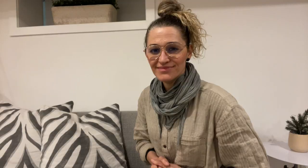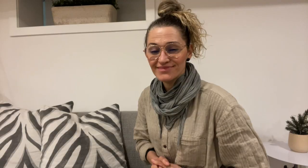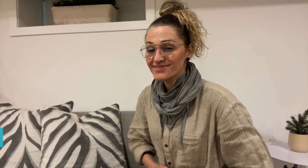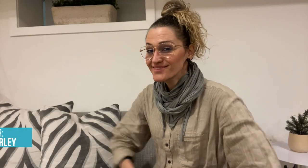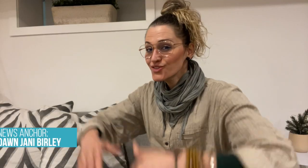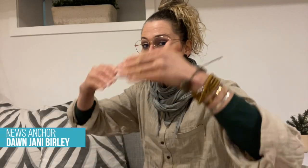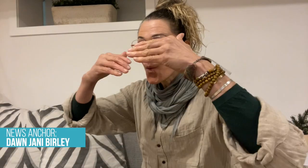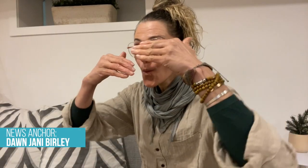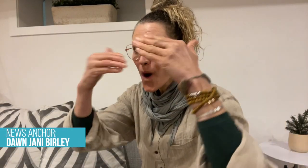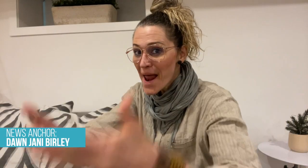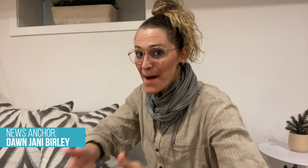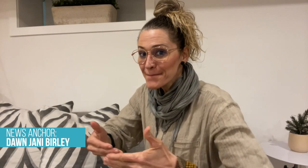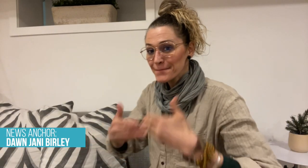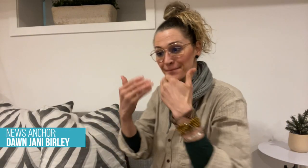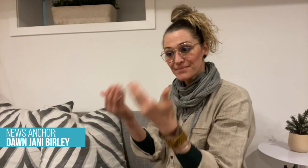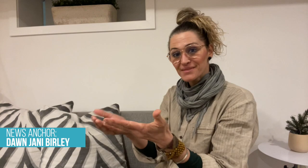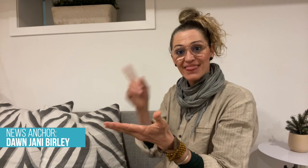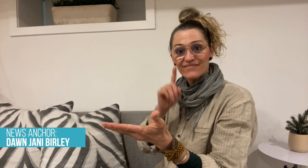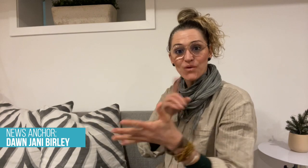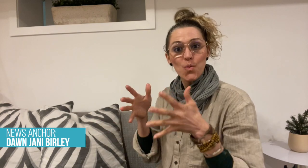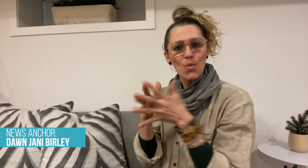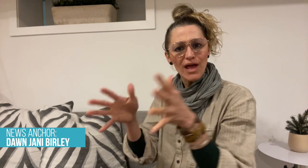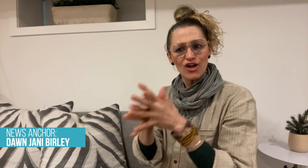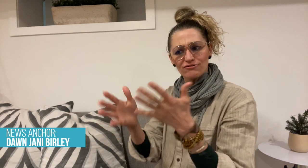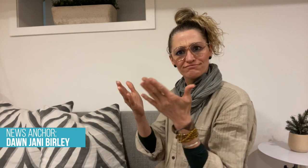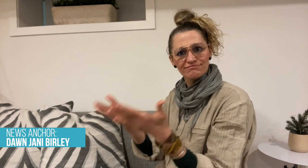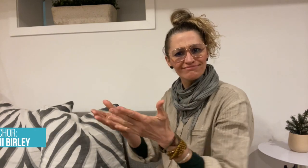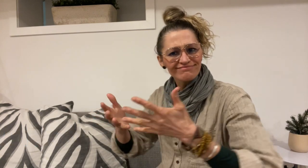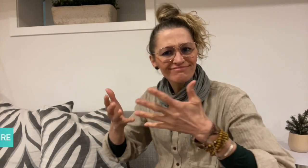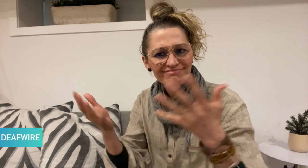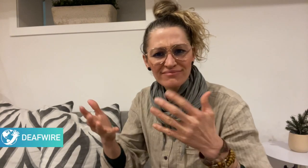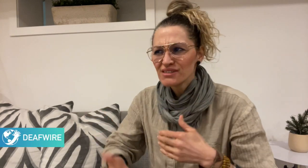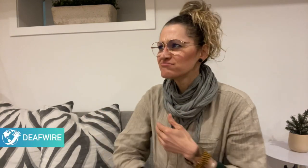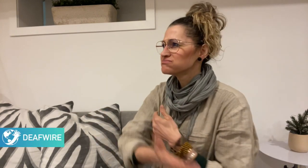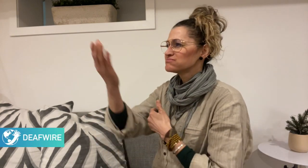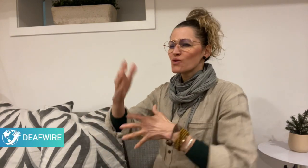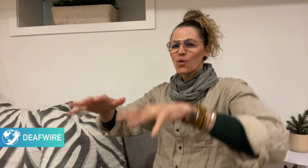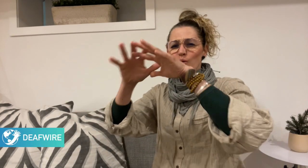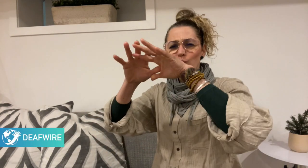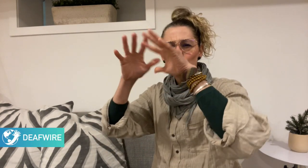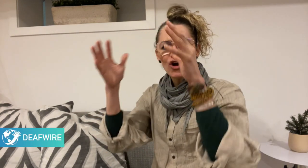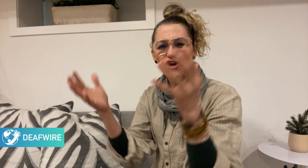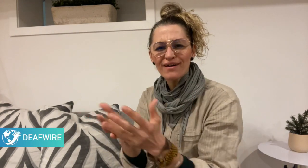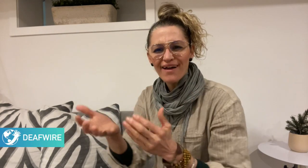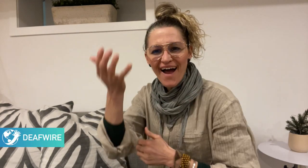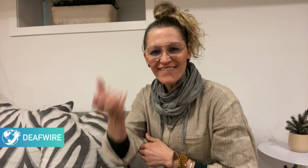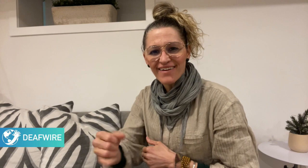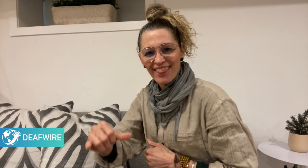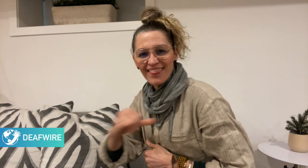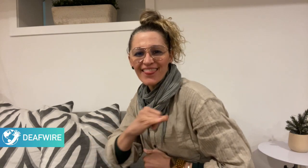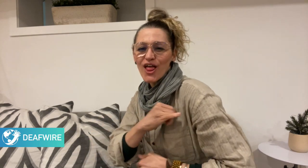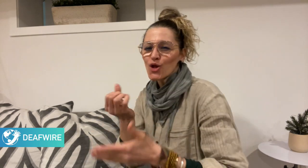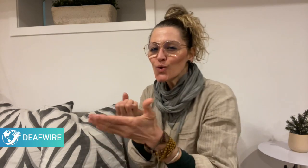Welcome to DeafWire where we share interesting news stories